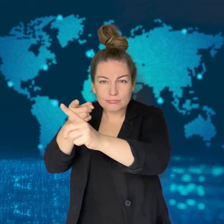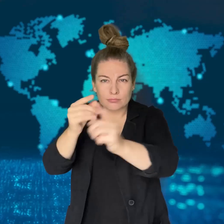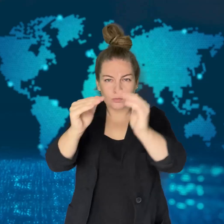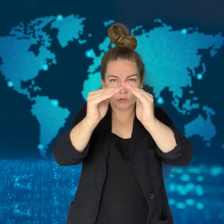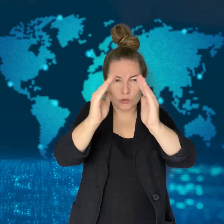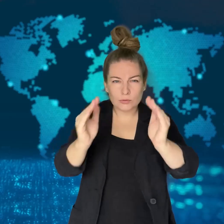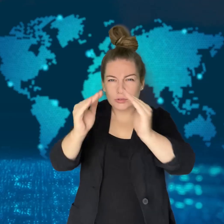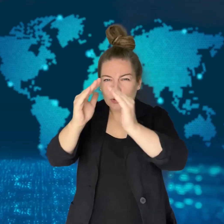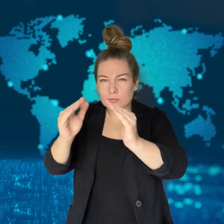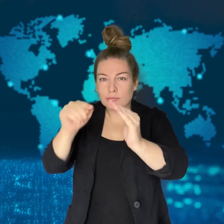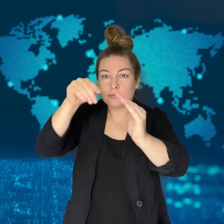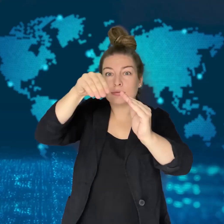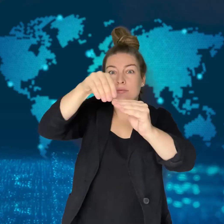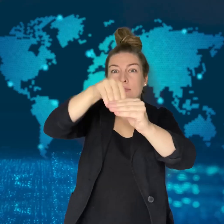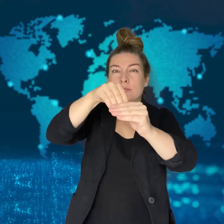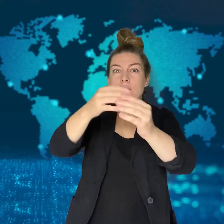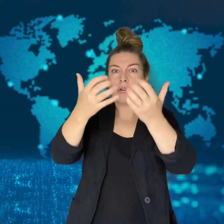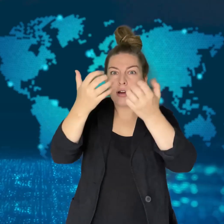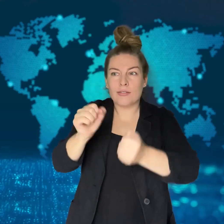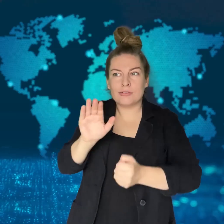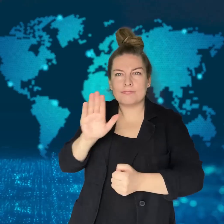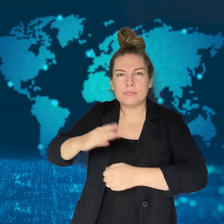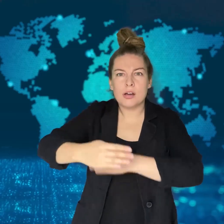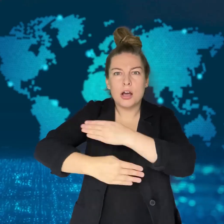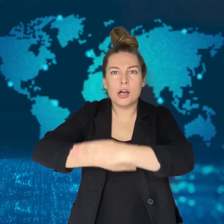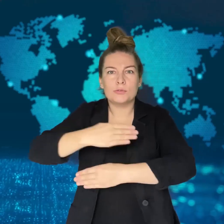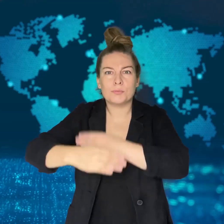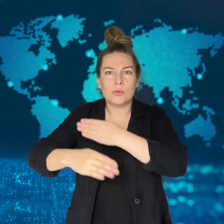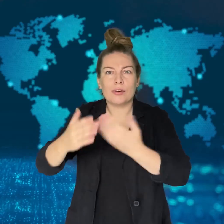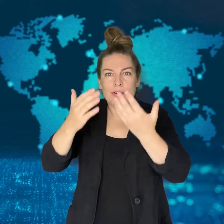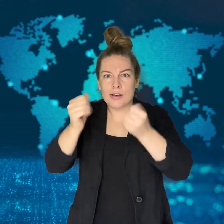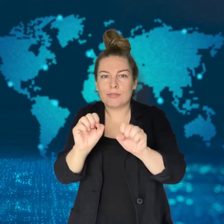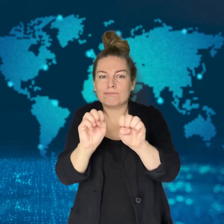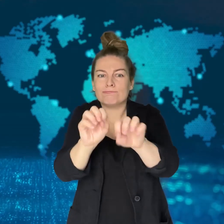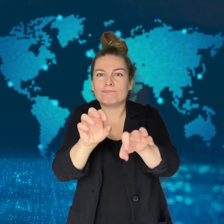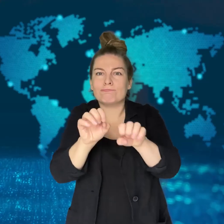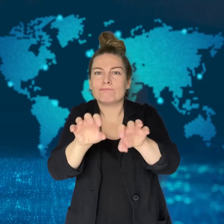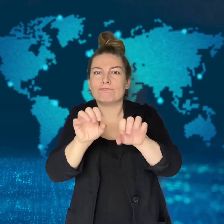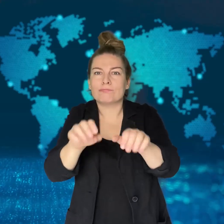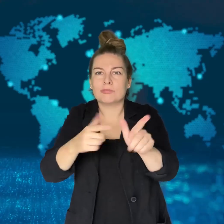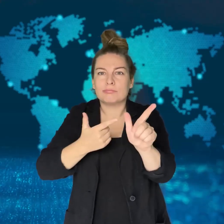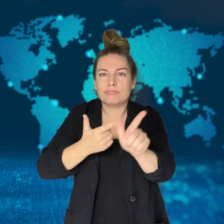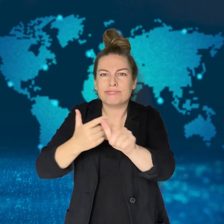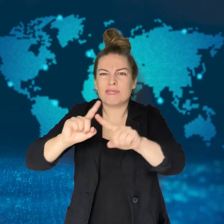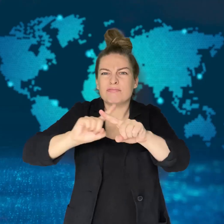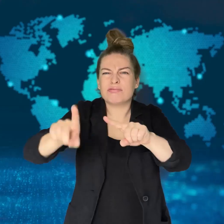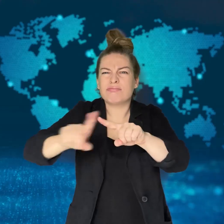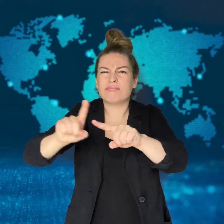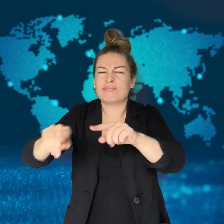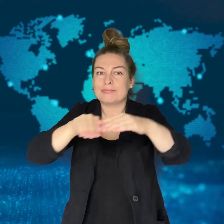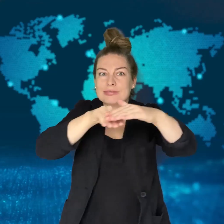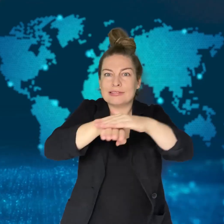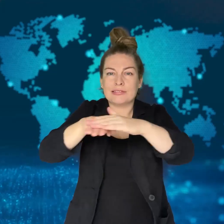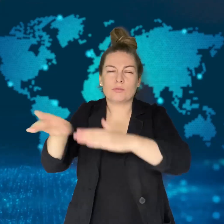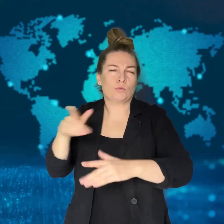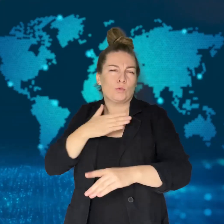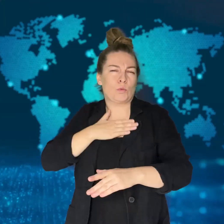its battle against Israel.